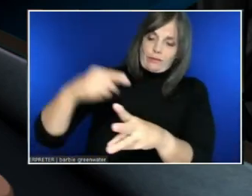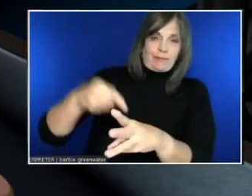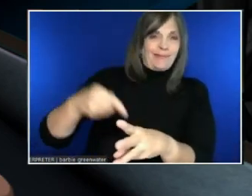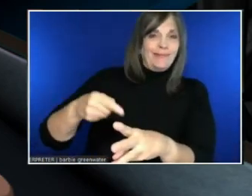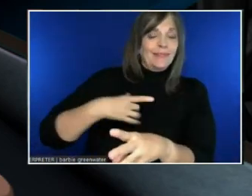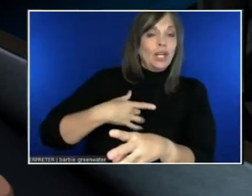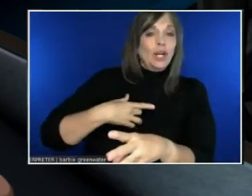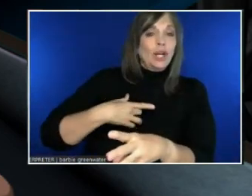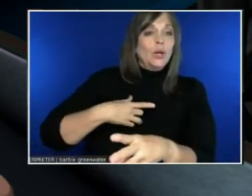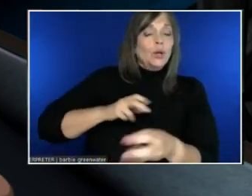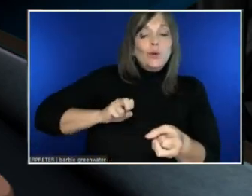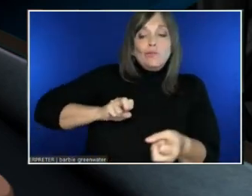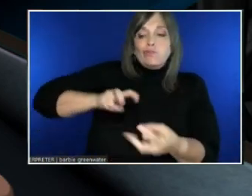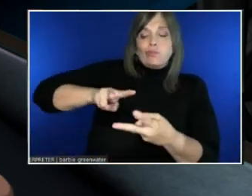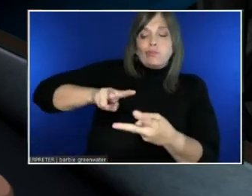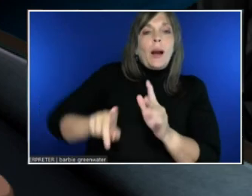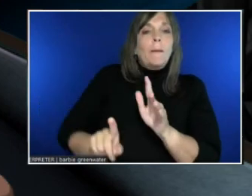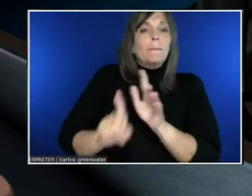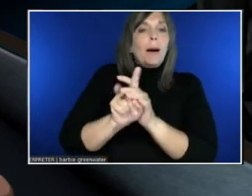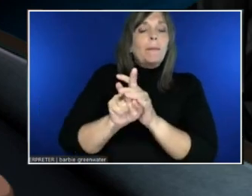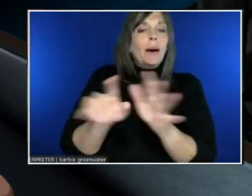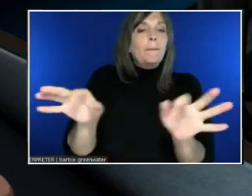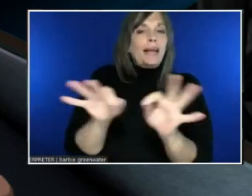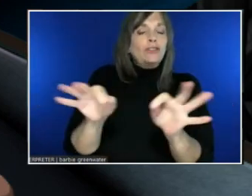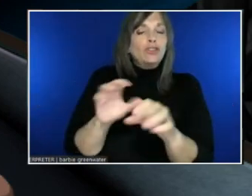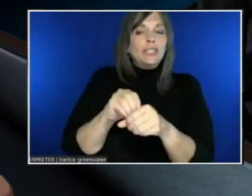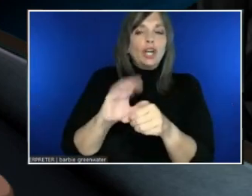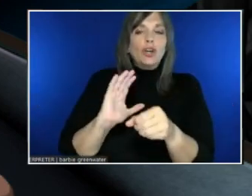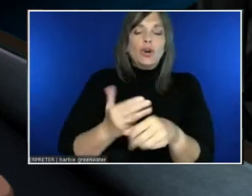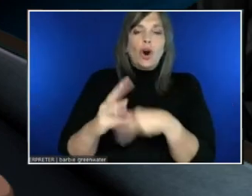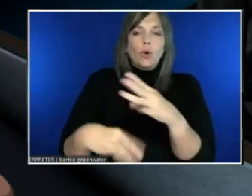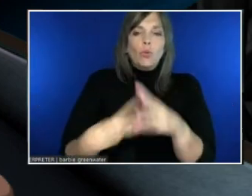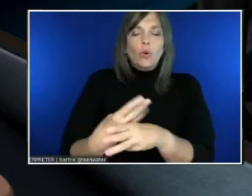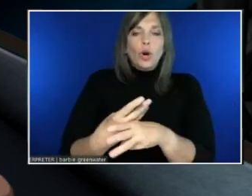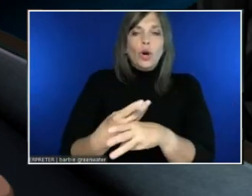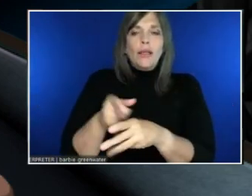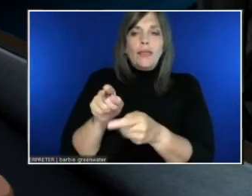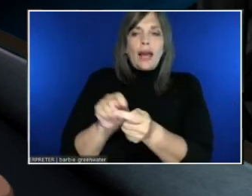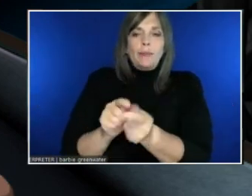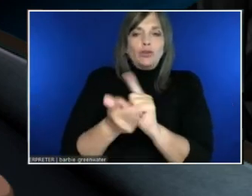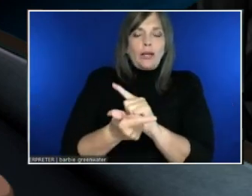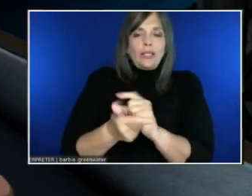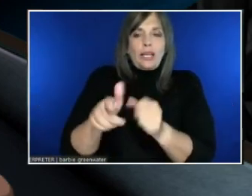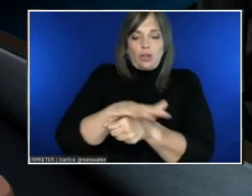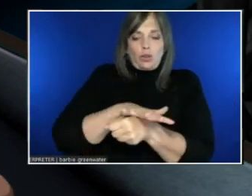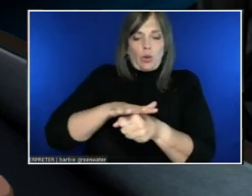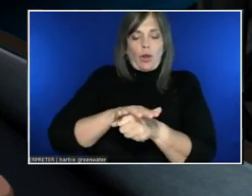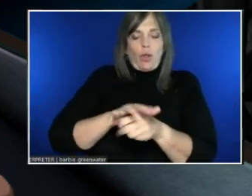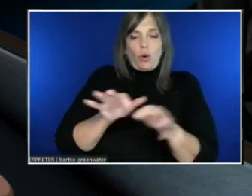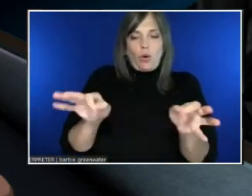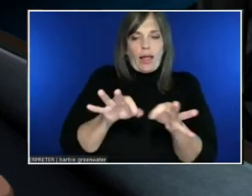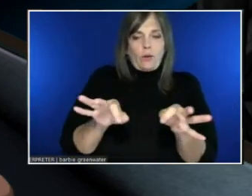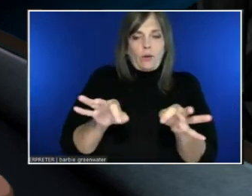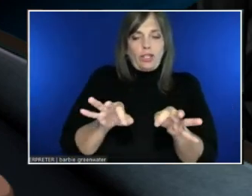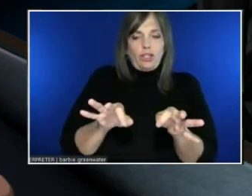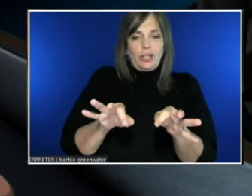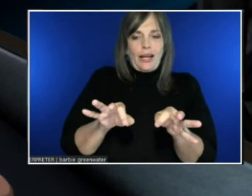the pop-up message can be translated to that local language for a person coming in. Who has a setting for a different language.